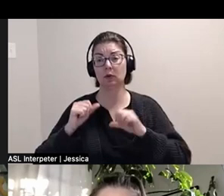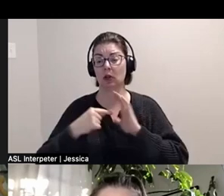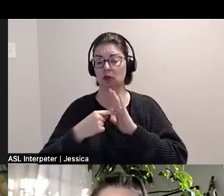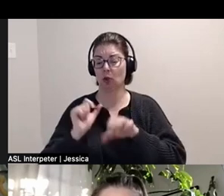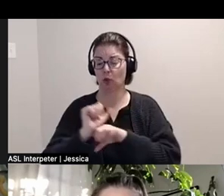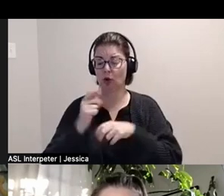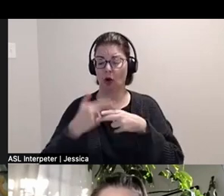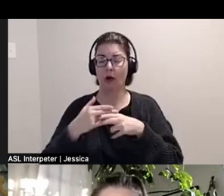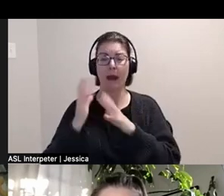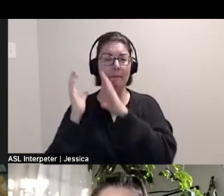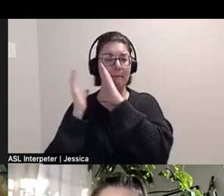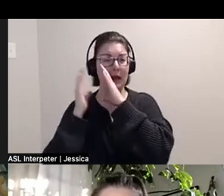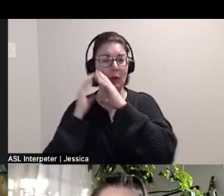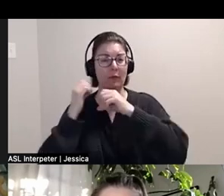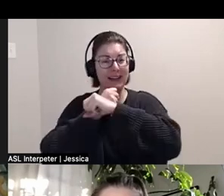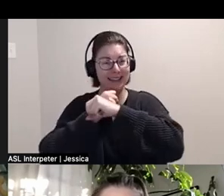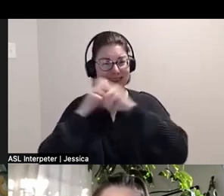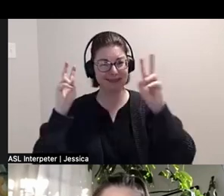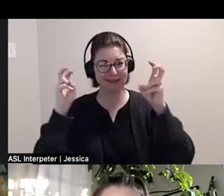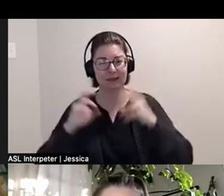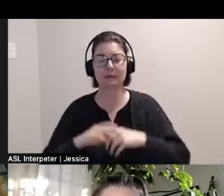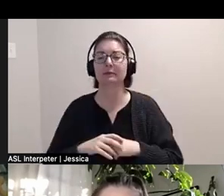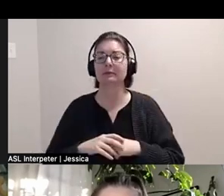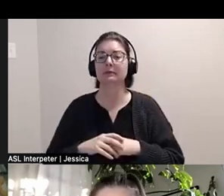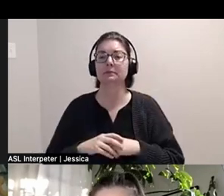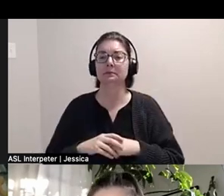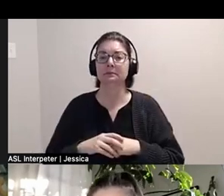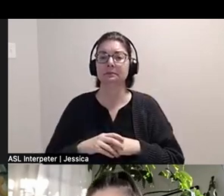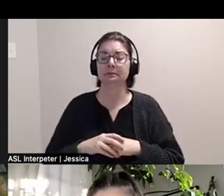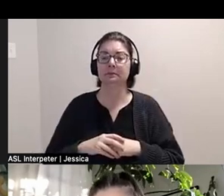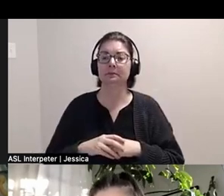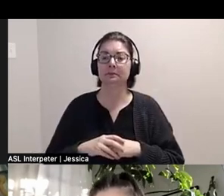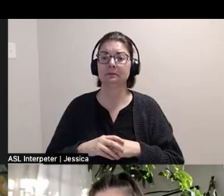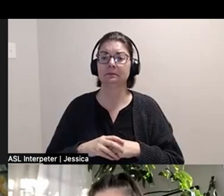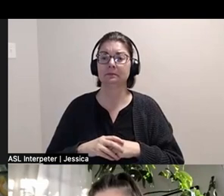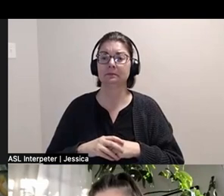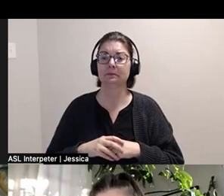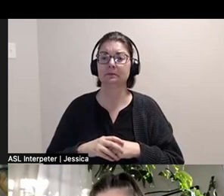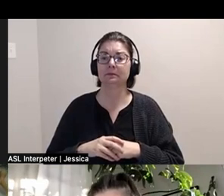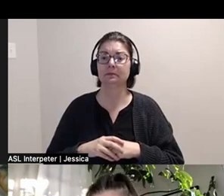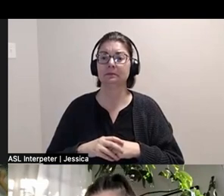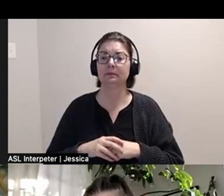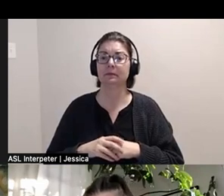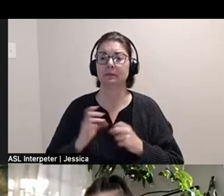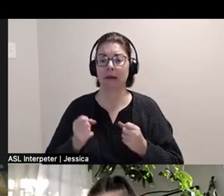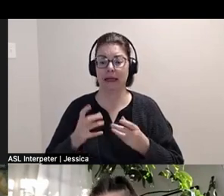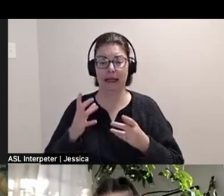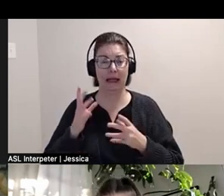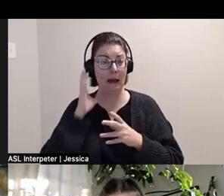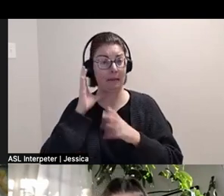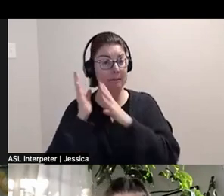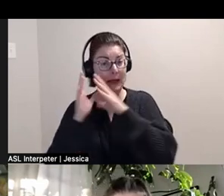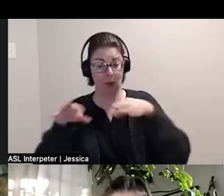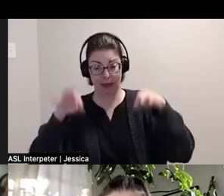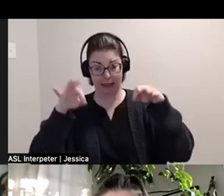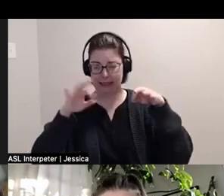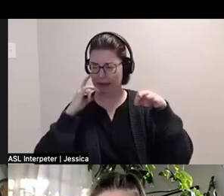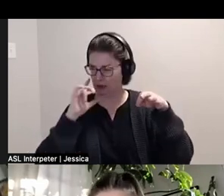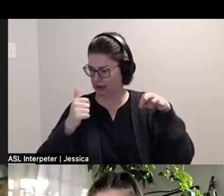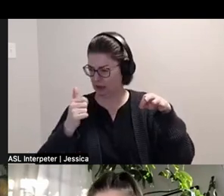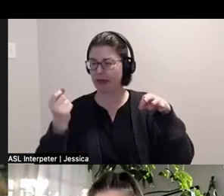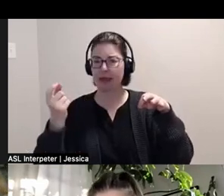Which is a growing number of pillowcases right now, ten, or eleven, including the touch pillow.